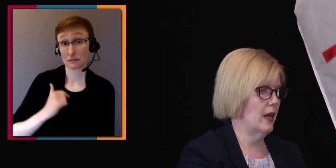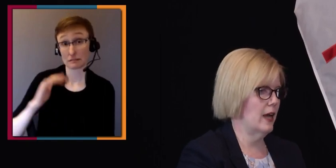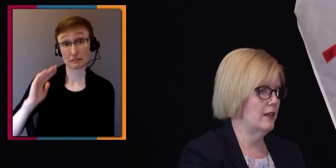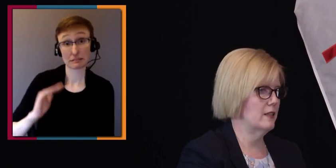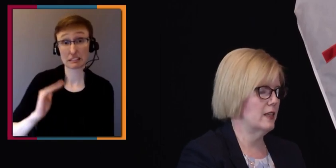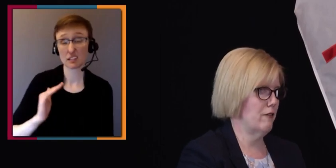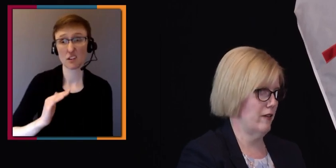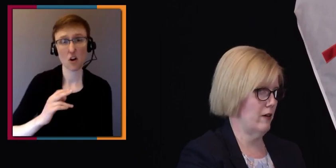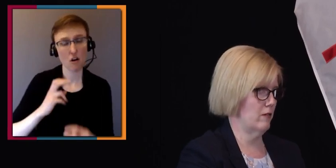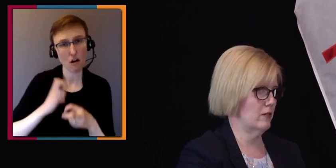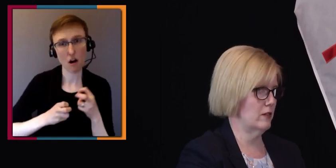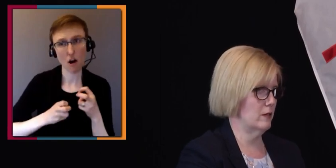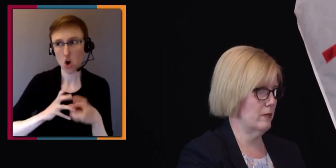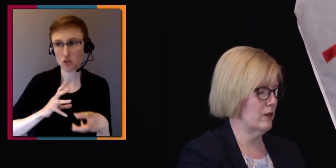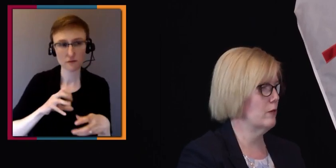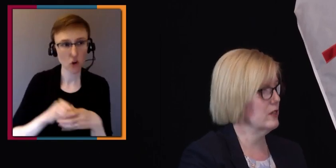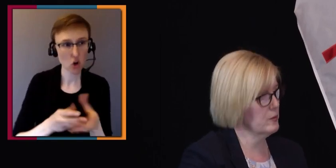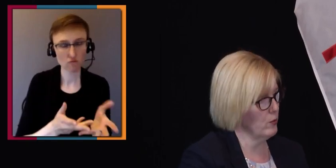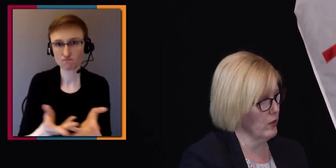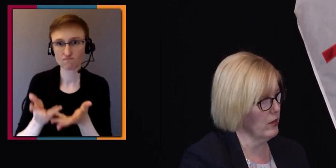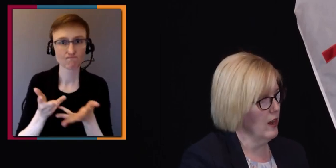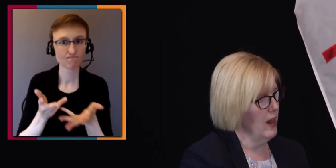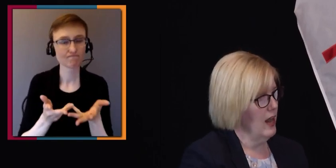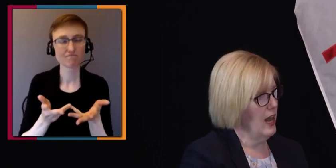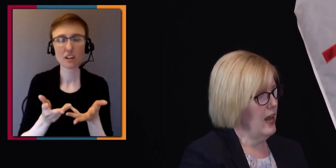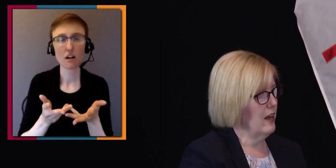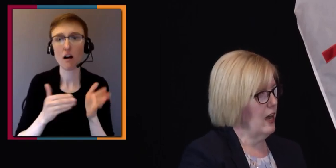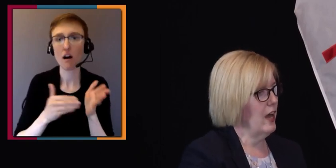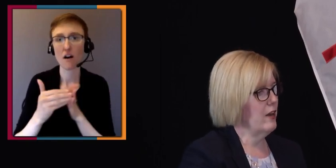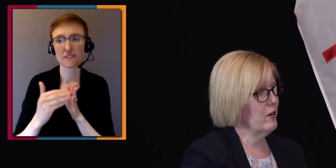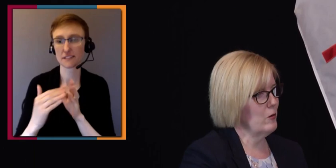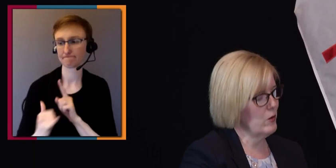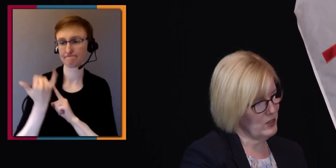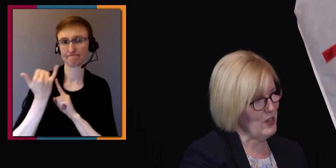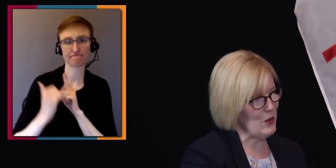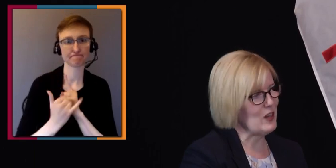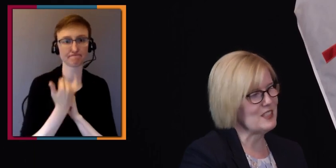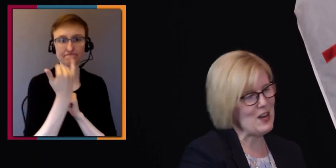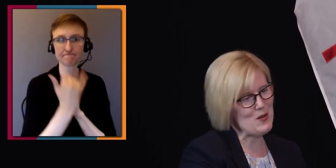And I found Paralympic sport. And I could tell you honestly,